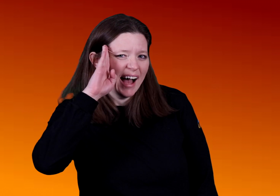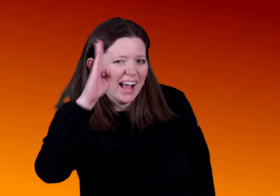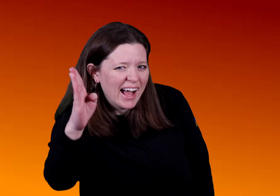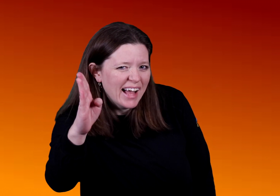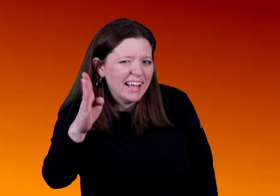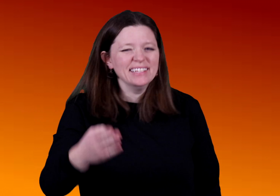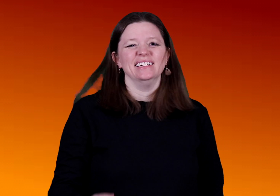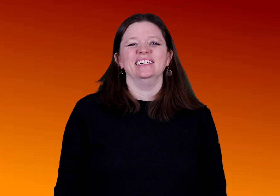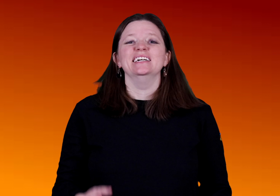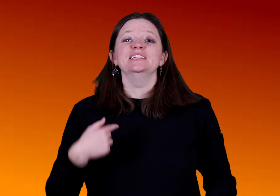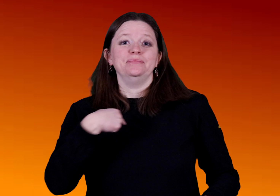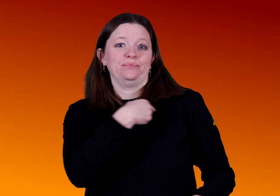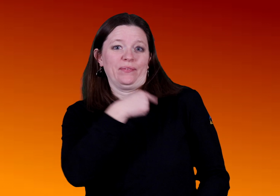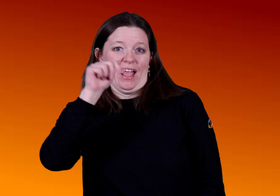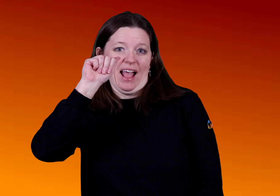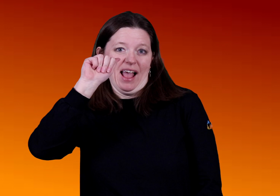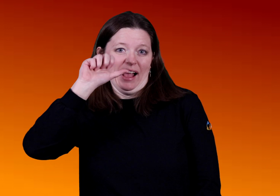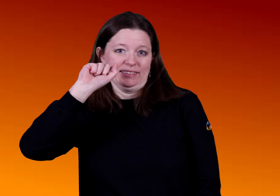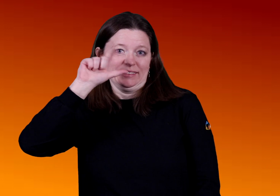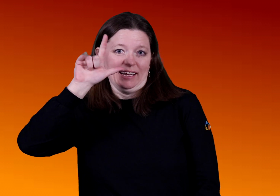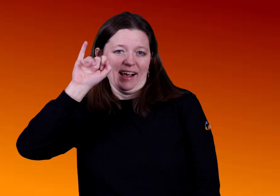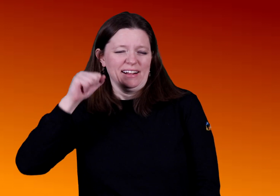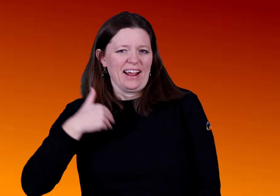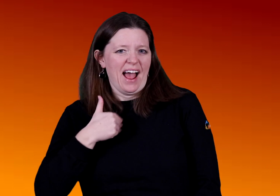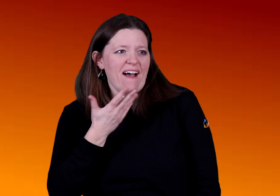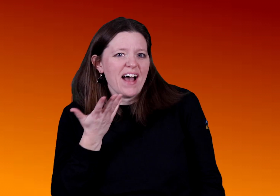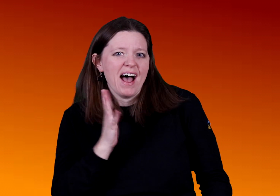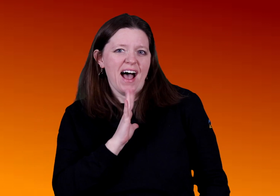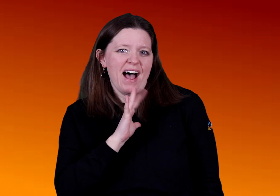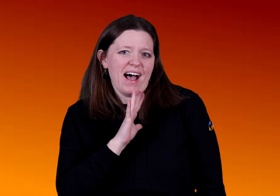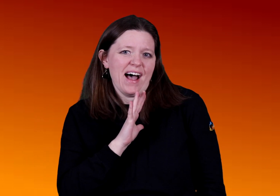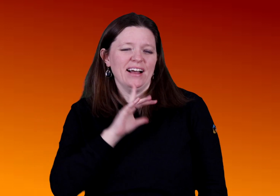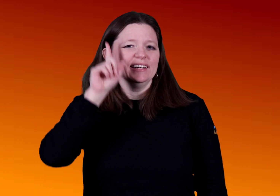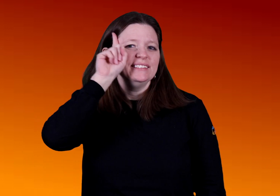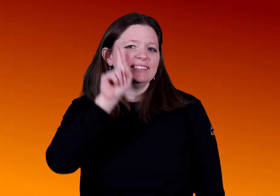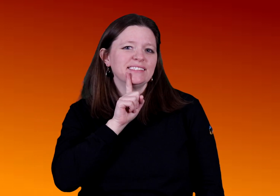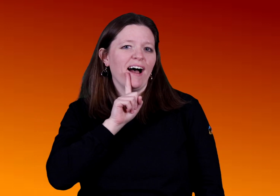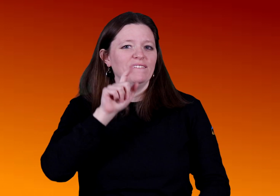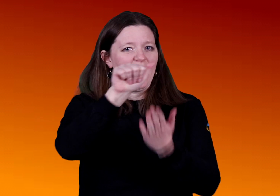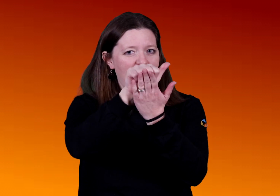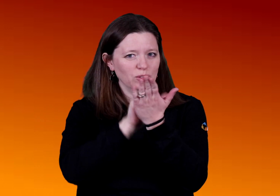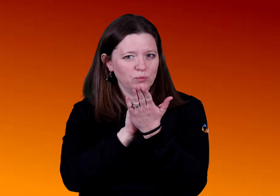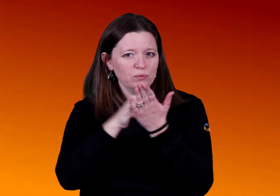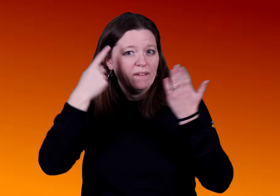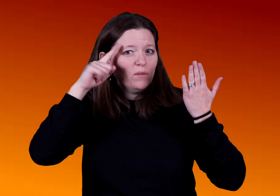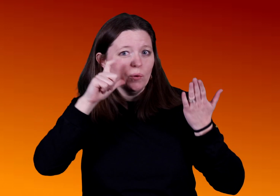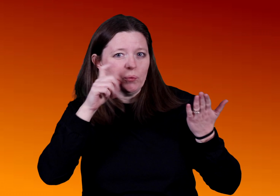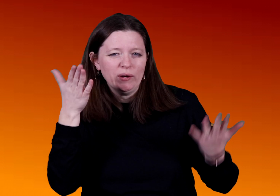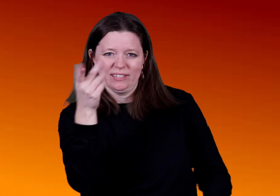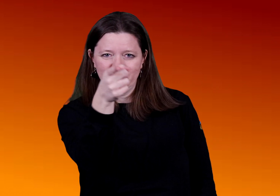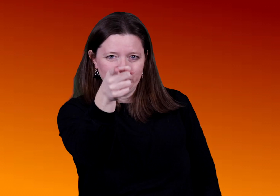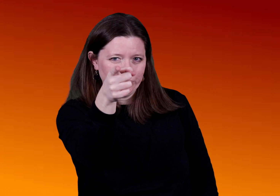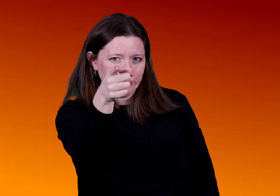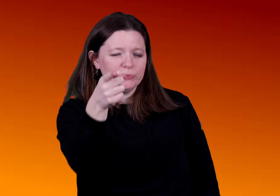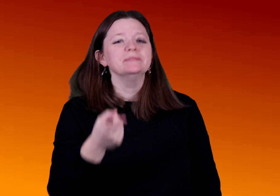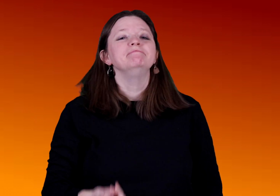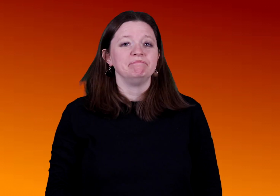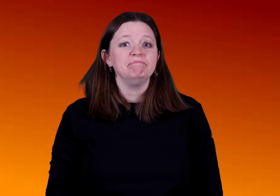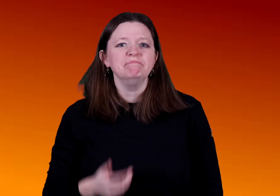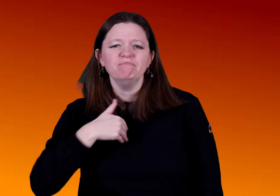Hello! ASLIS has an excellent Deaf account for you to use.